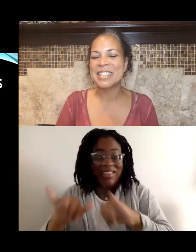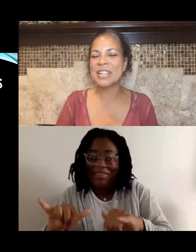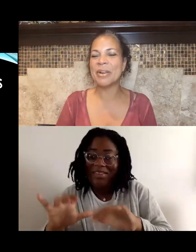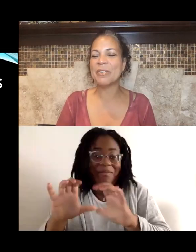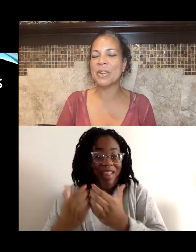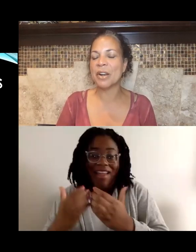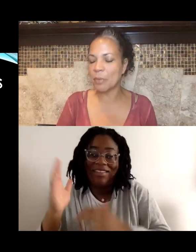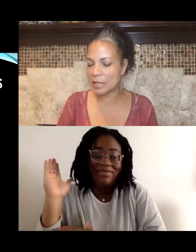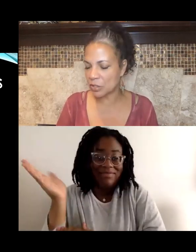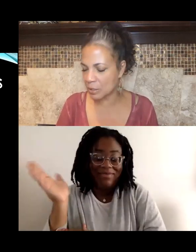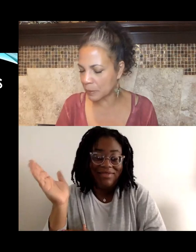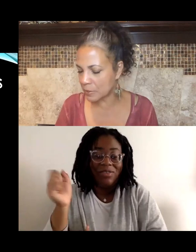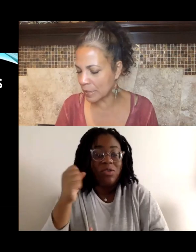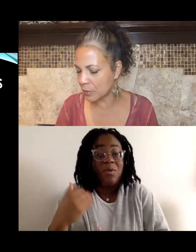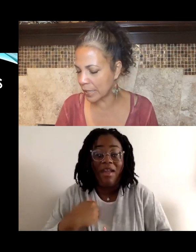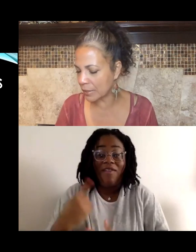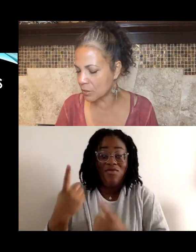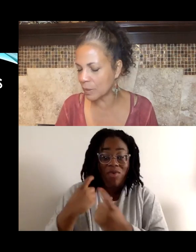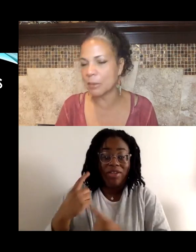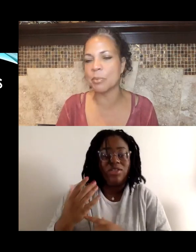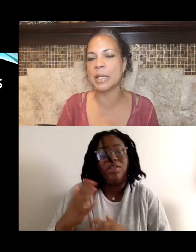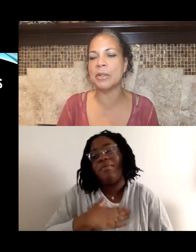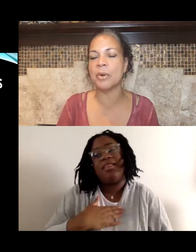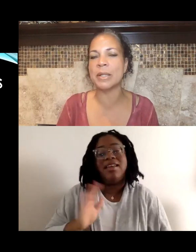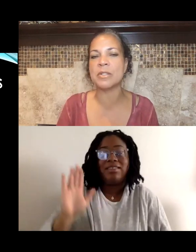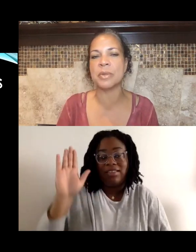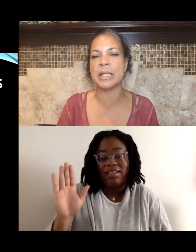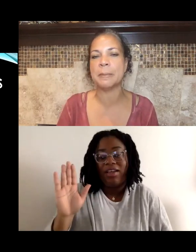So if there are questions, please raise your hand so we can bring you on screen.